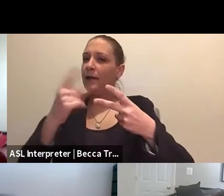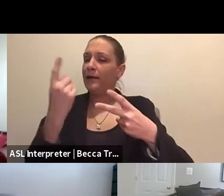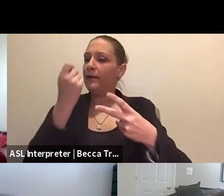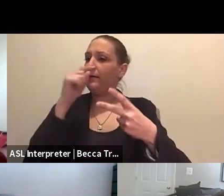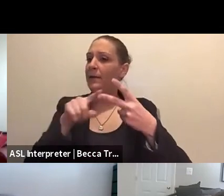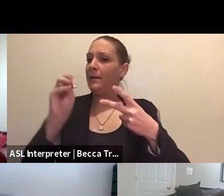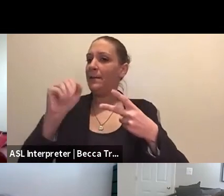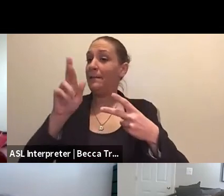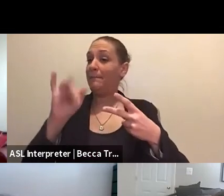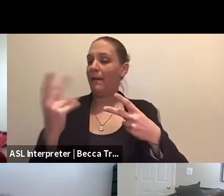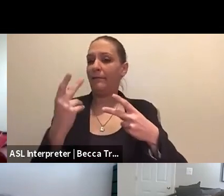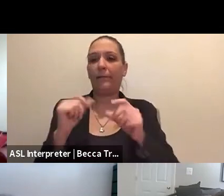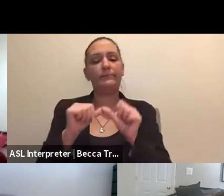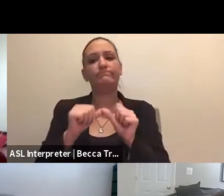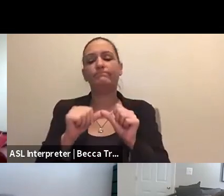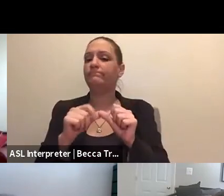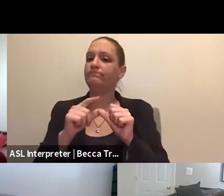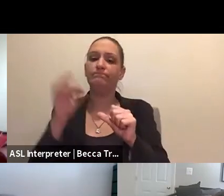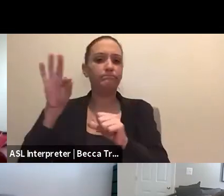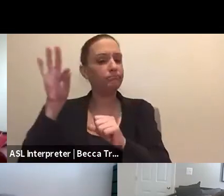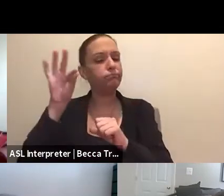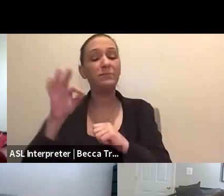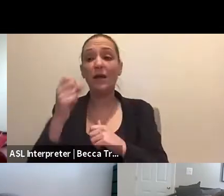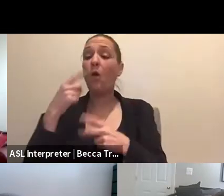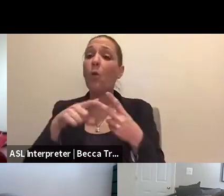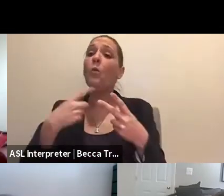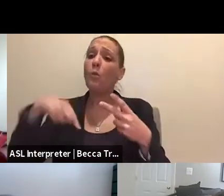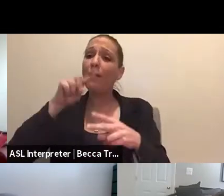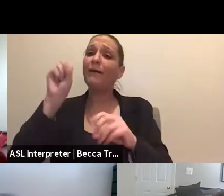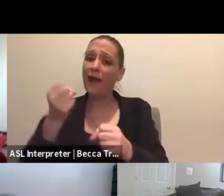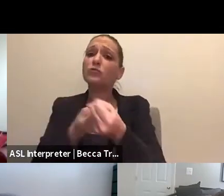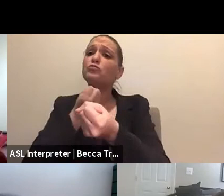continually educate on is that we can support usually